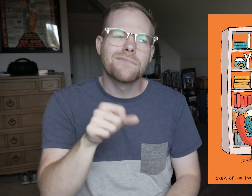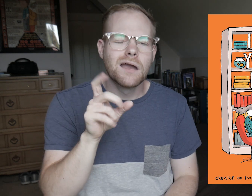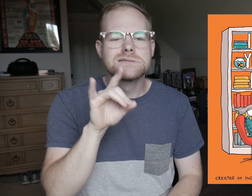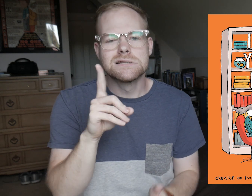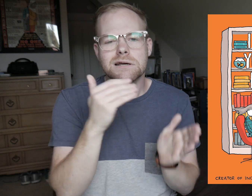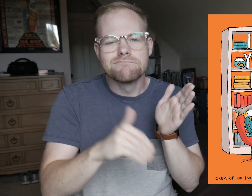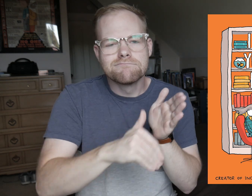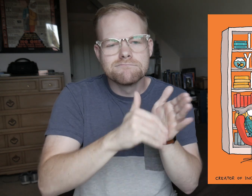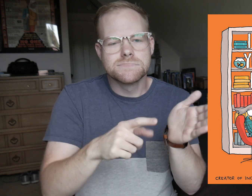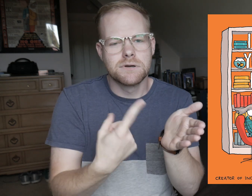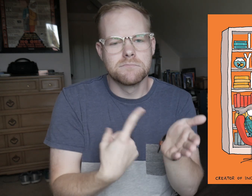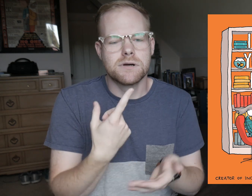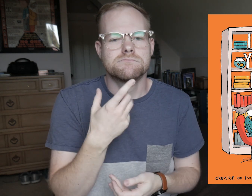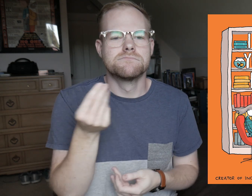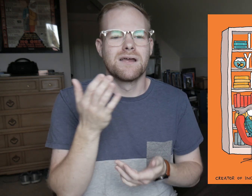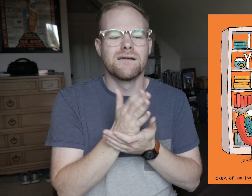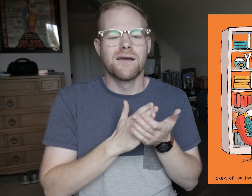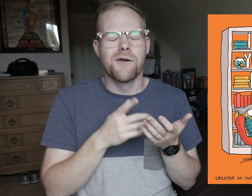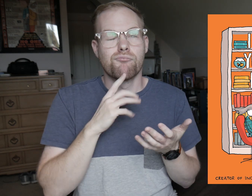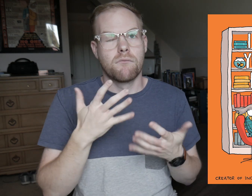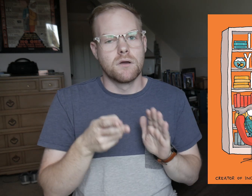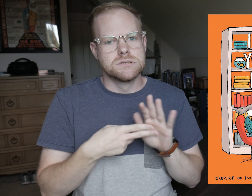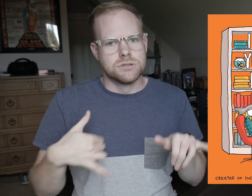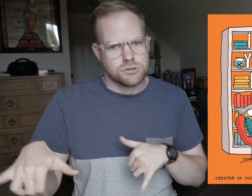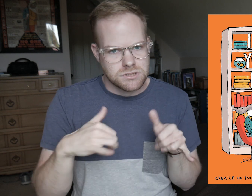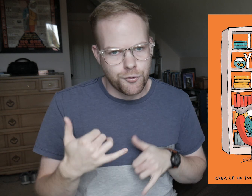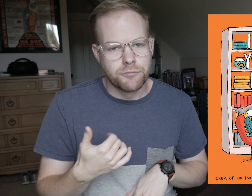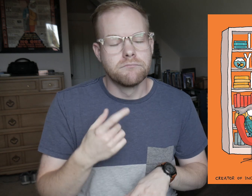It did get a little repetitive at times, and some were pretty stereotypical,